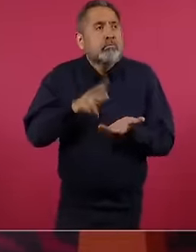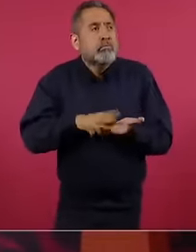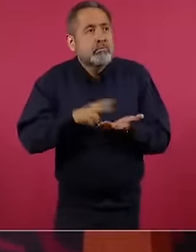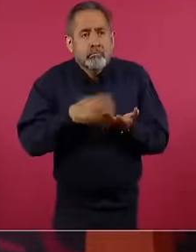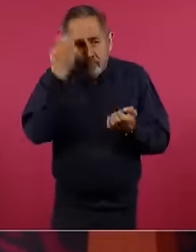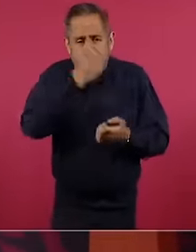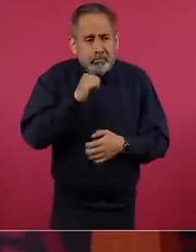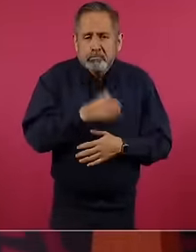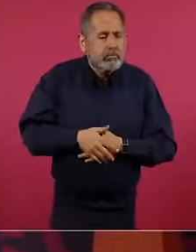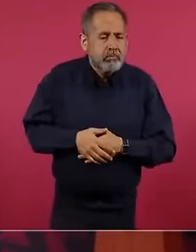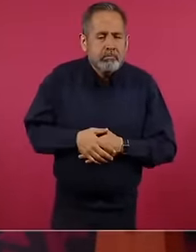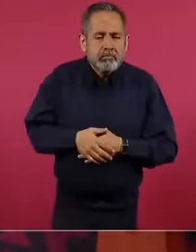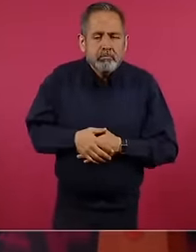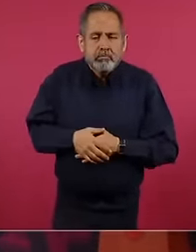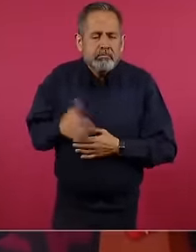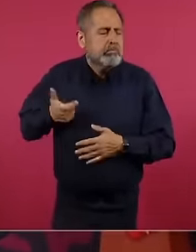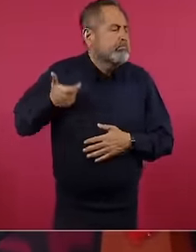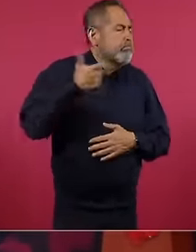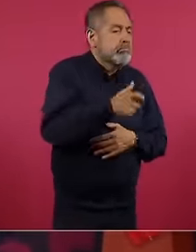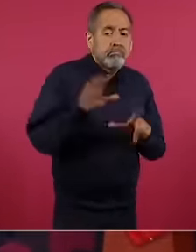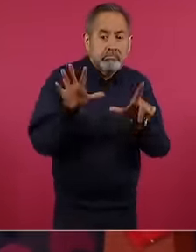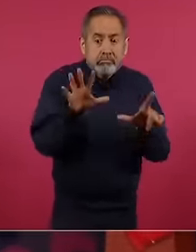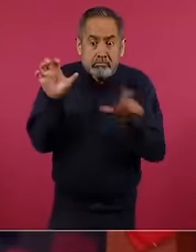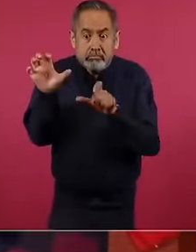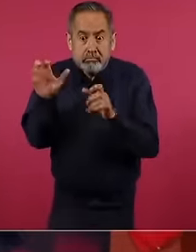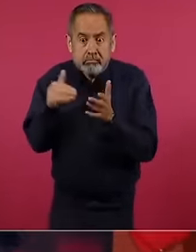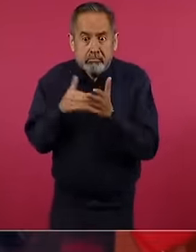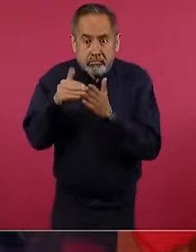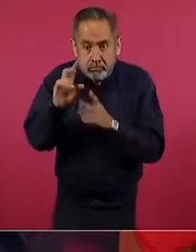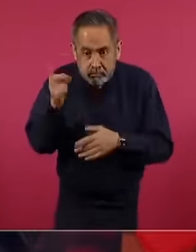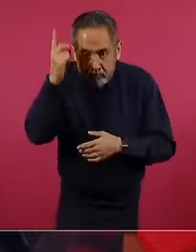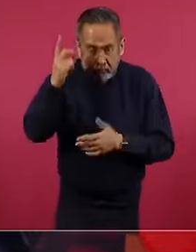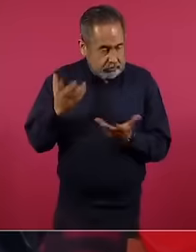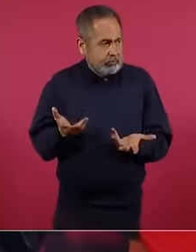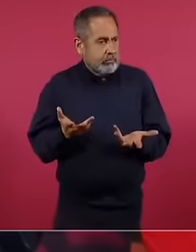dollars